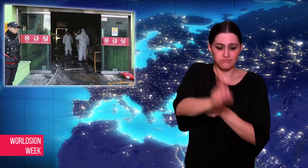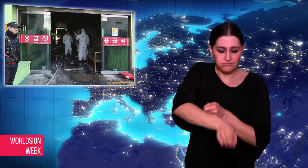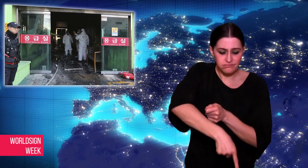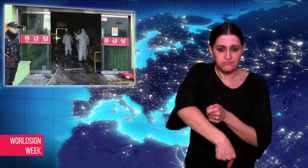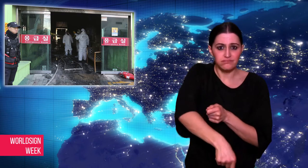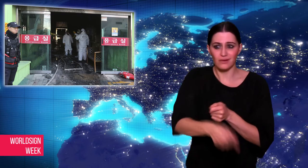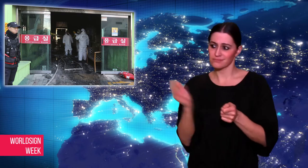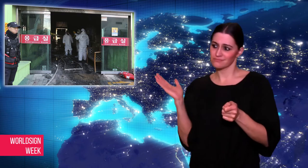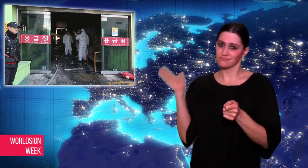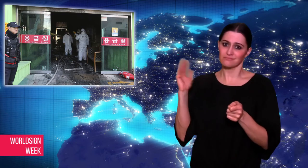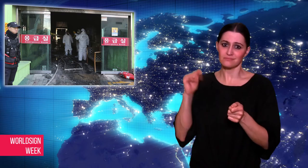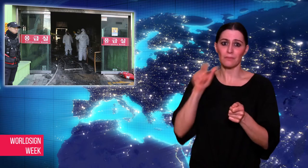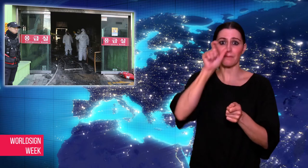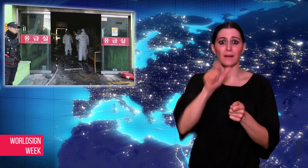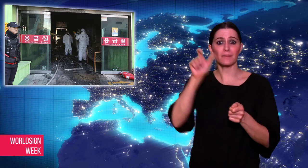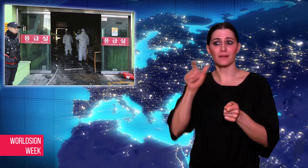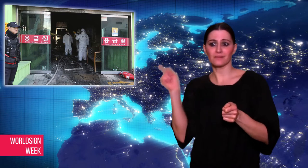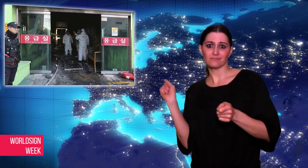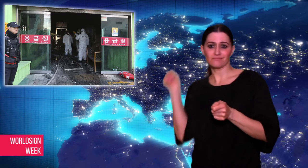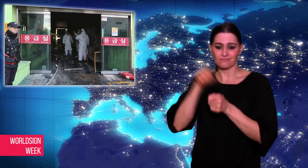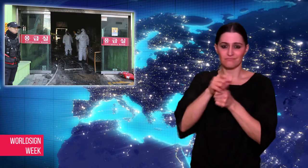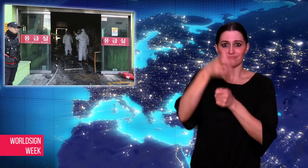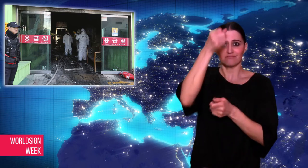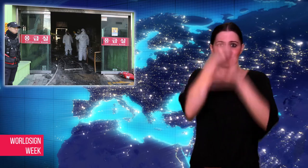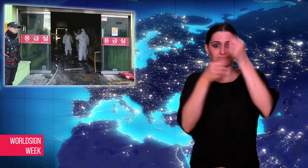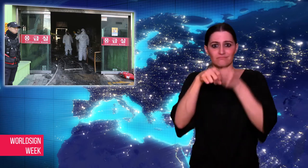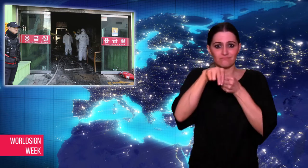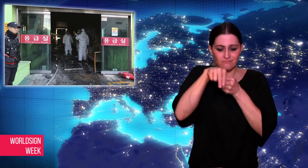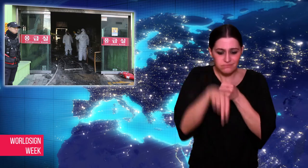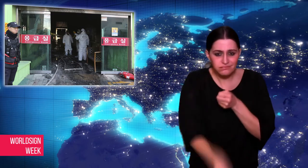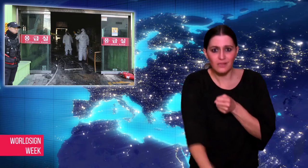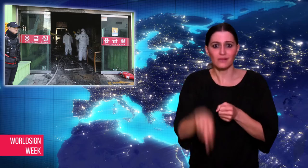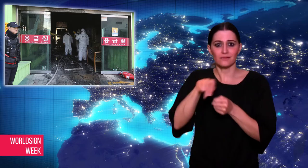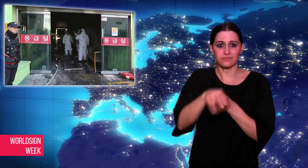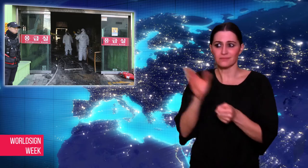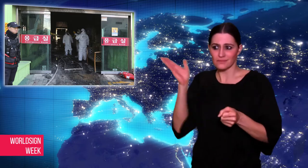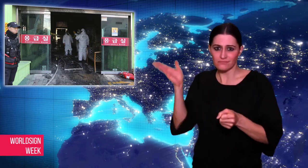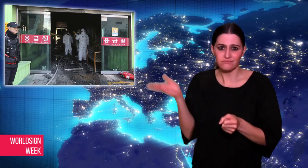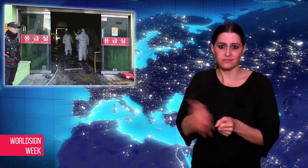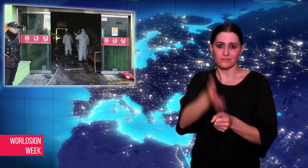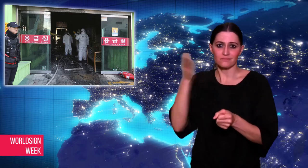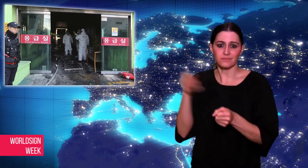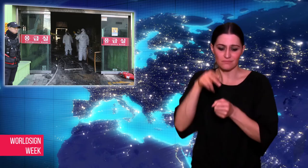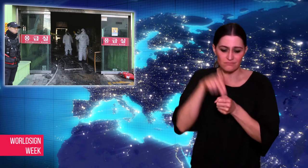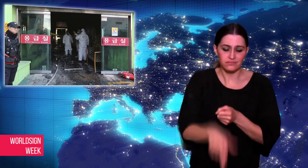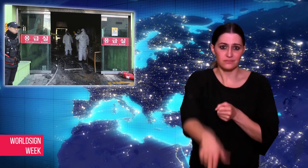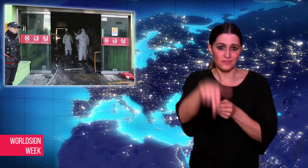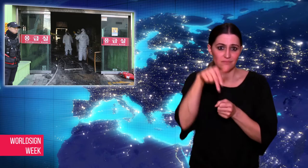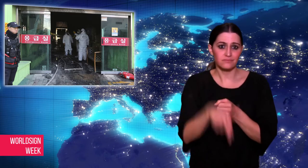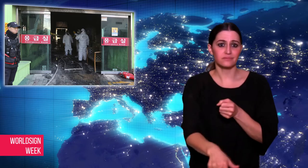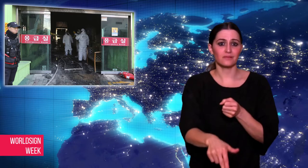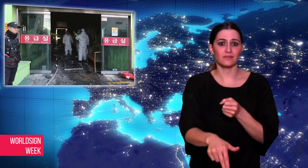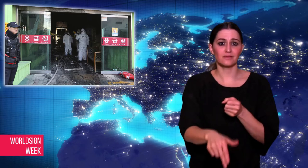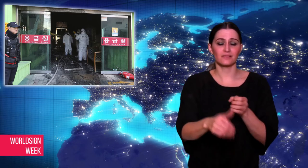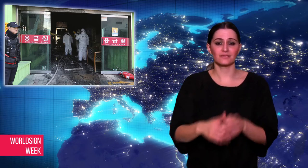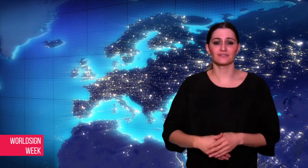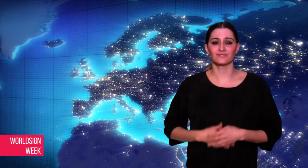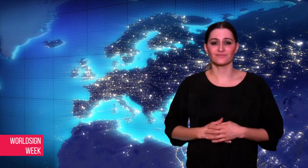higher floors to safety.